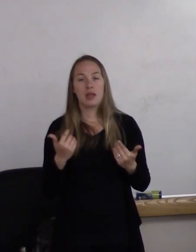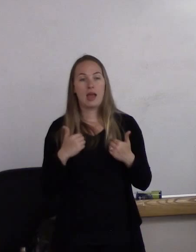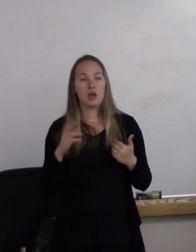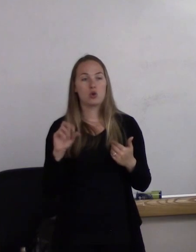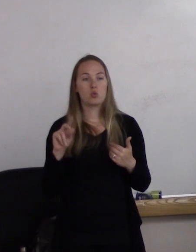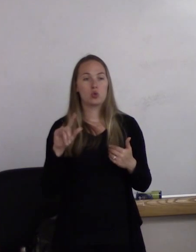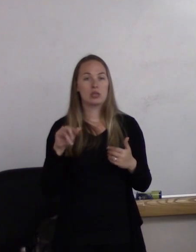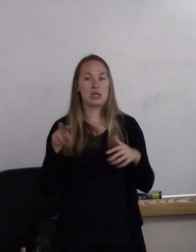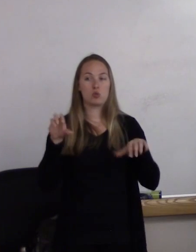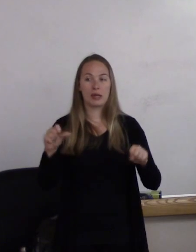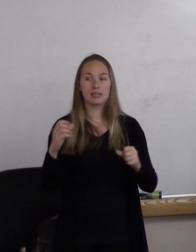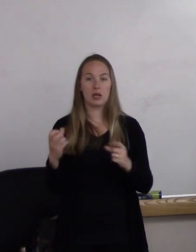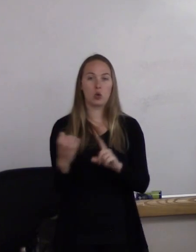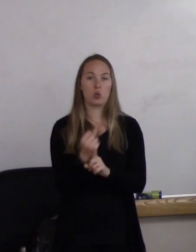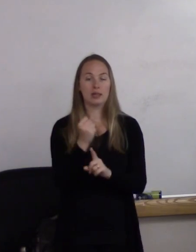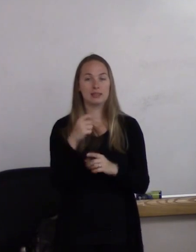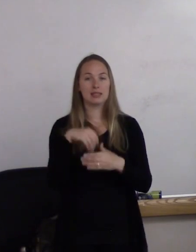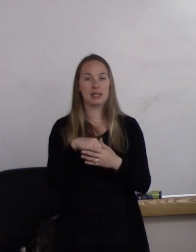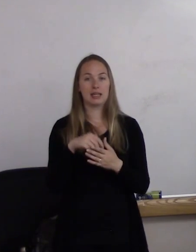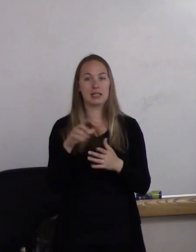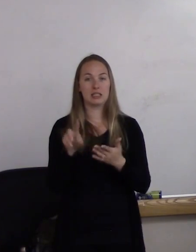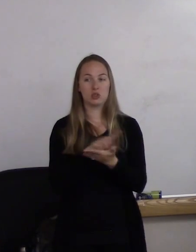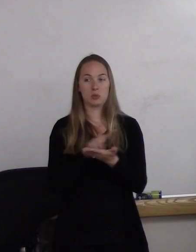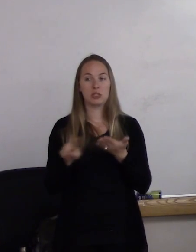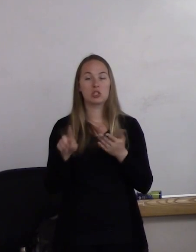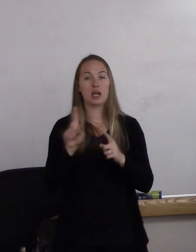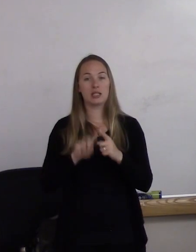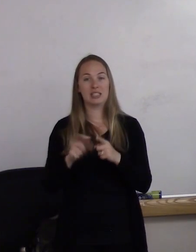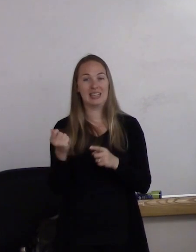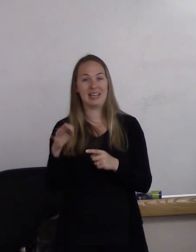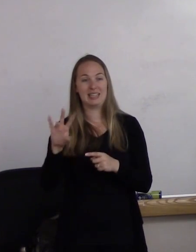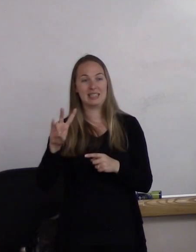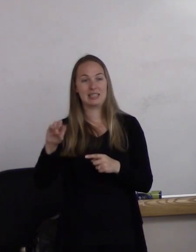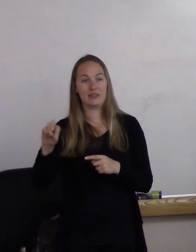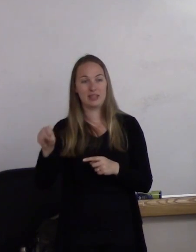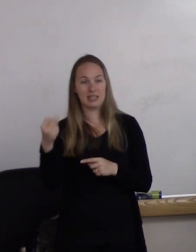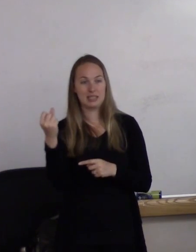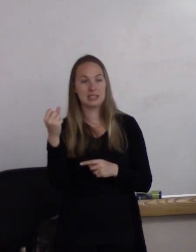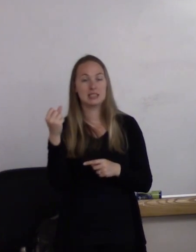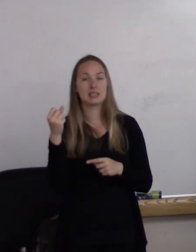in the LGBT community up through the 1970s. You know, a lot of that kind--